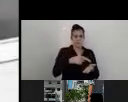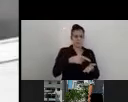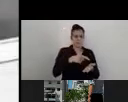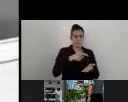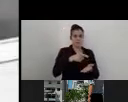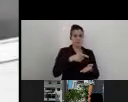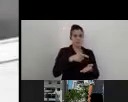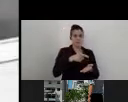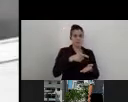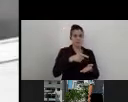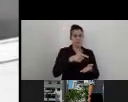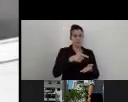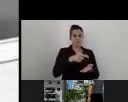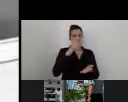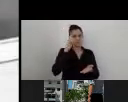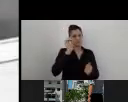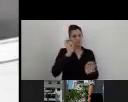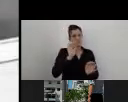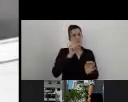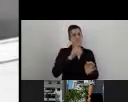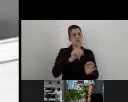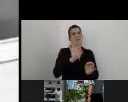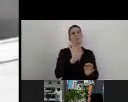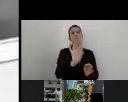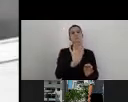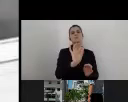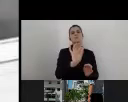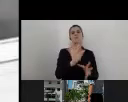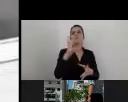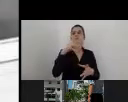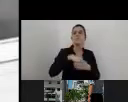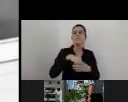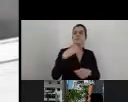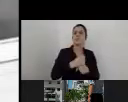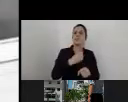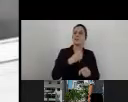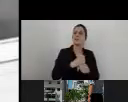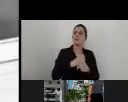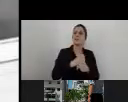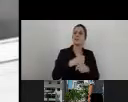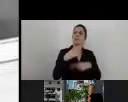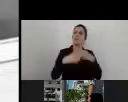consideration for the implementation plan for 2019-2020."